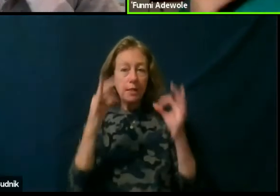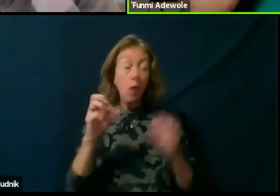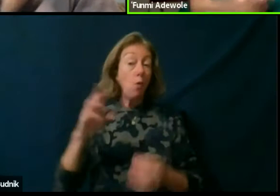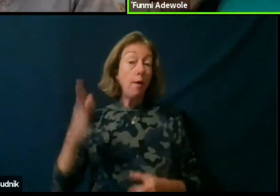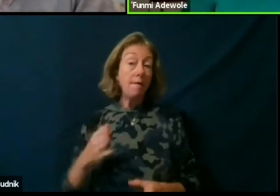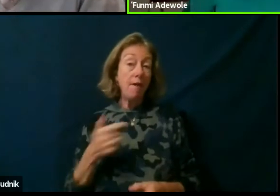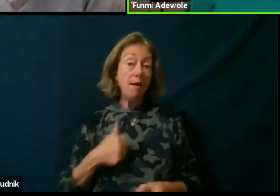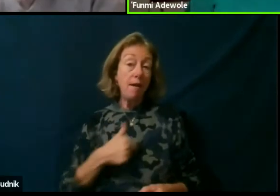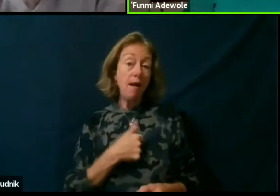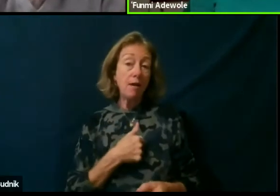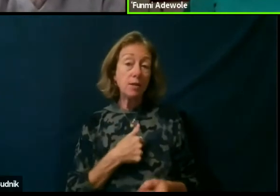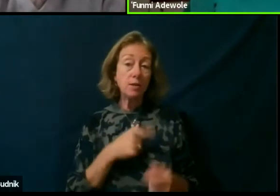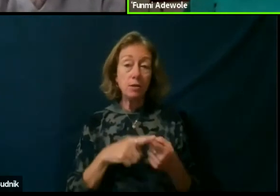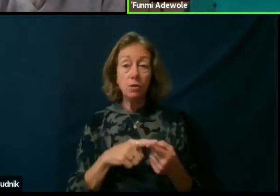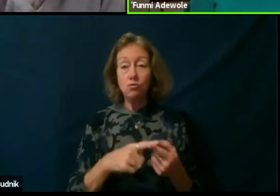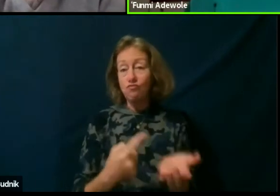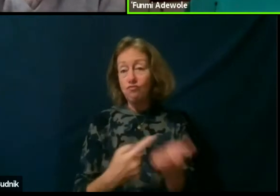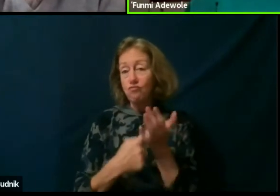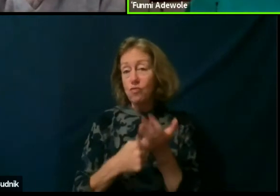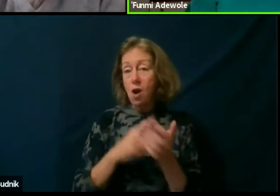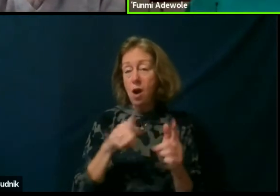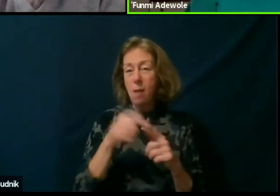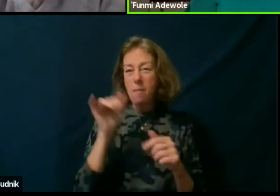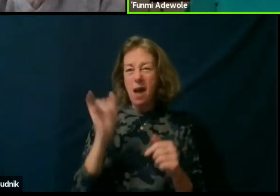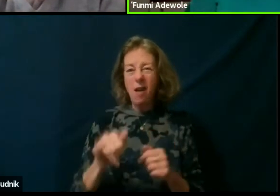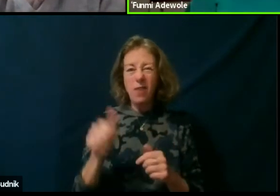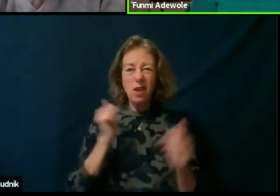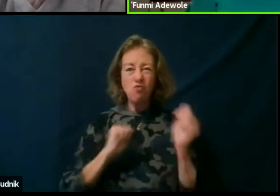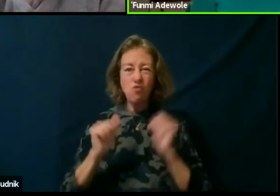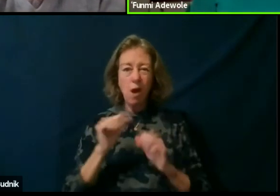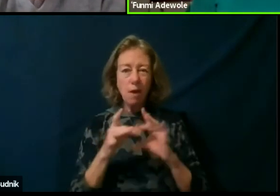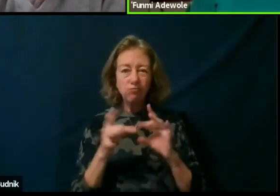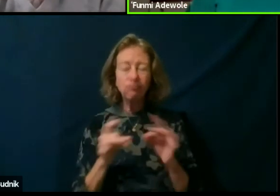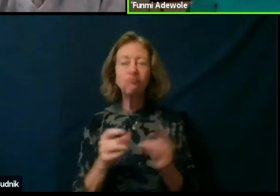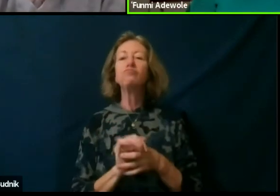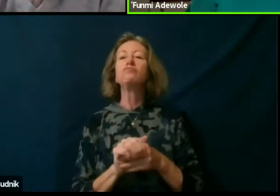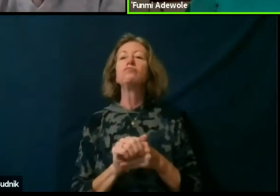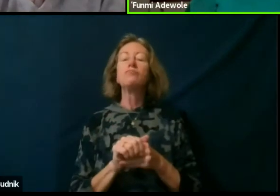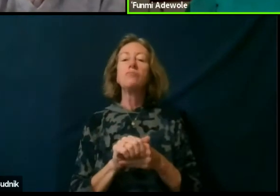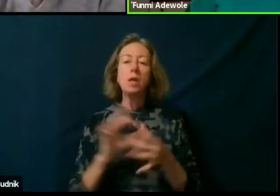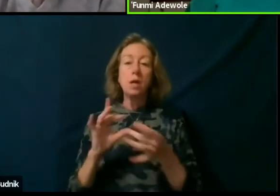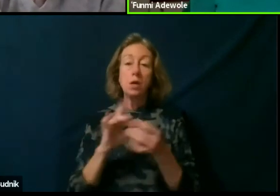to talk on dramaturgy you know in relation to decolonization.